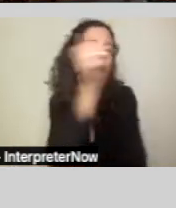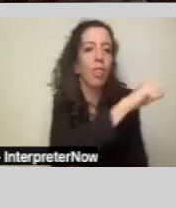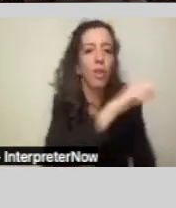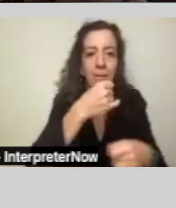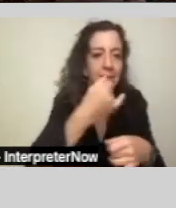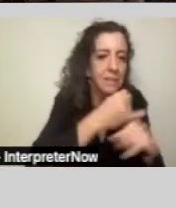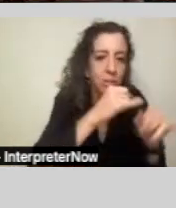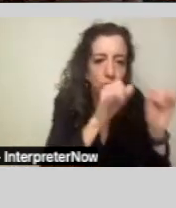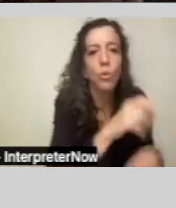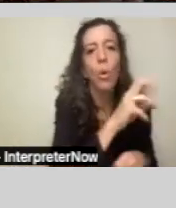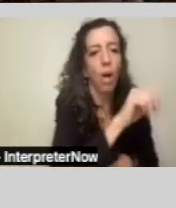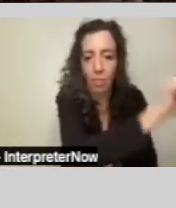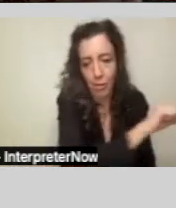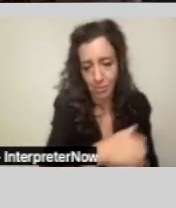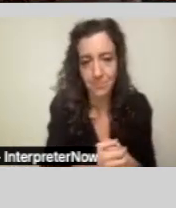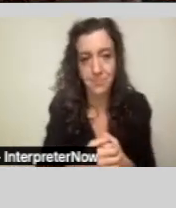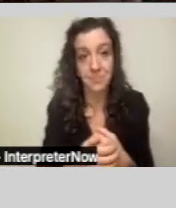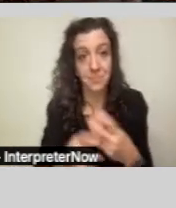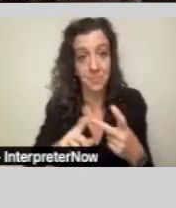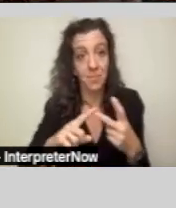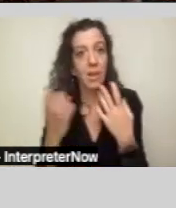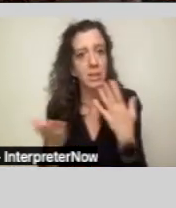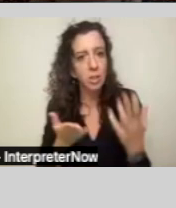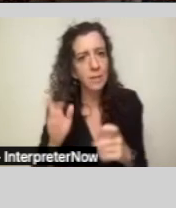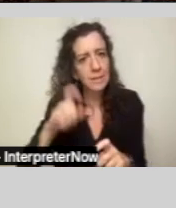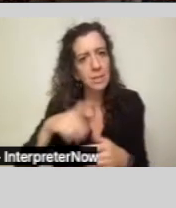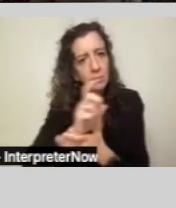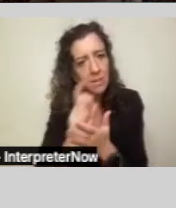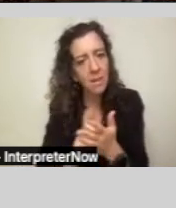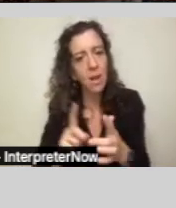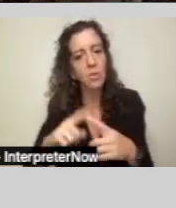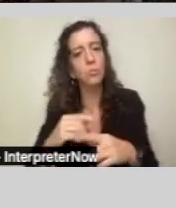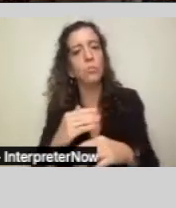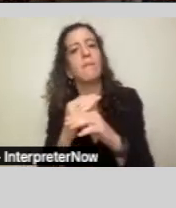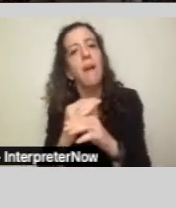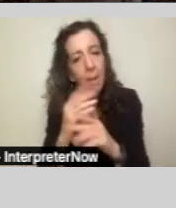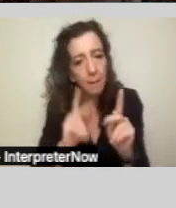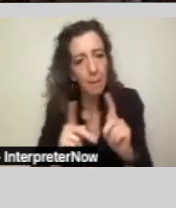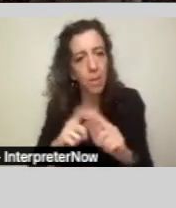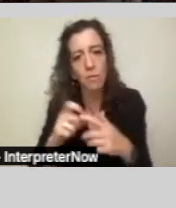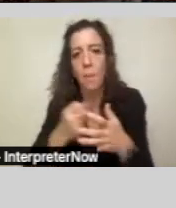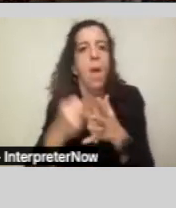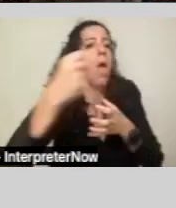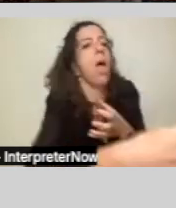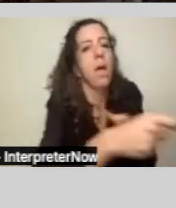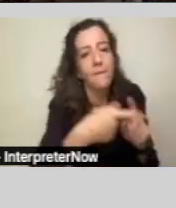Second, the services need to be designed to prevent people from being dislocated from their families and communities.